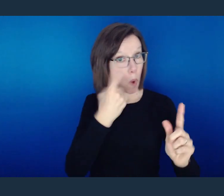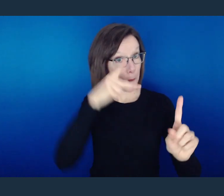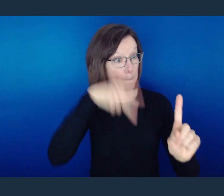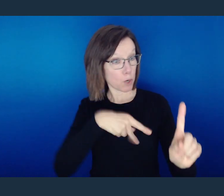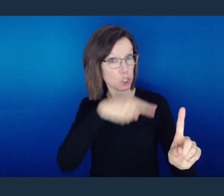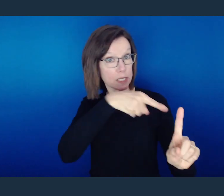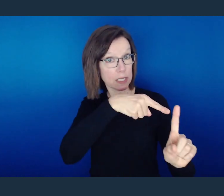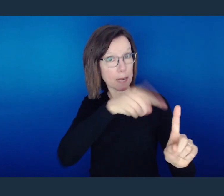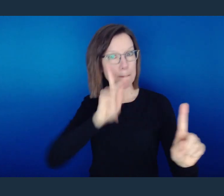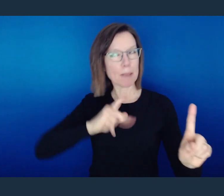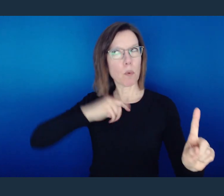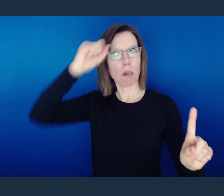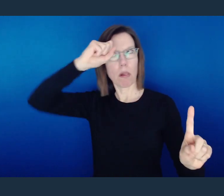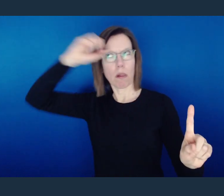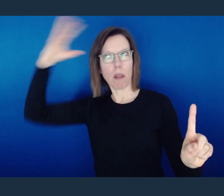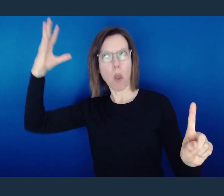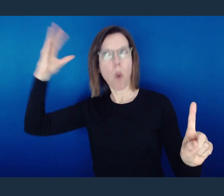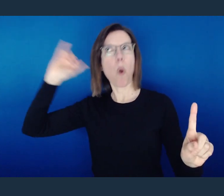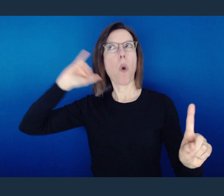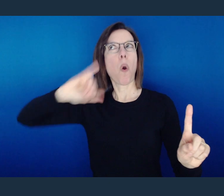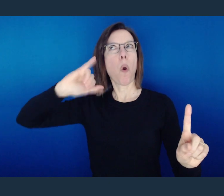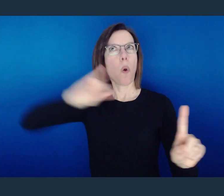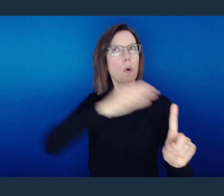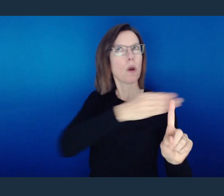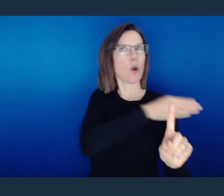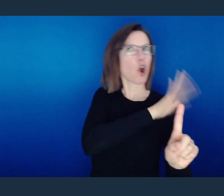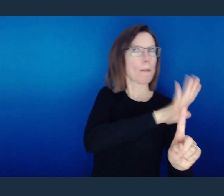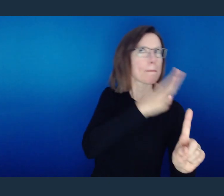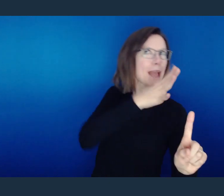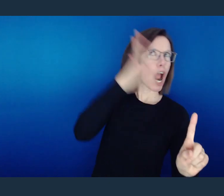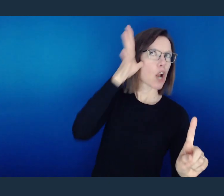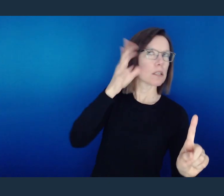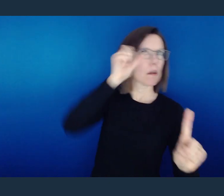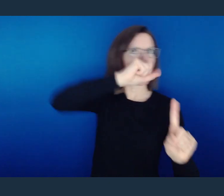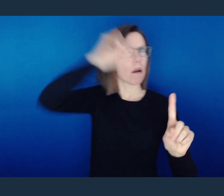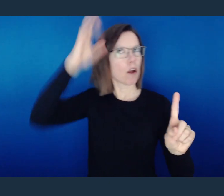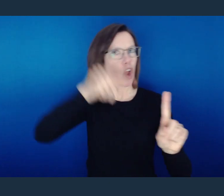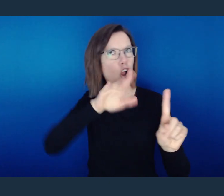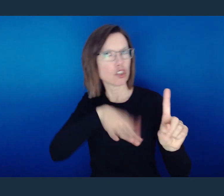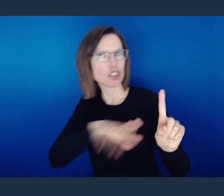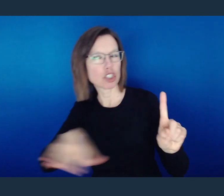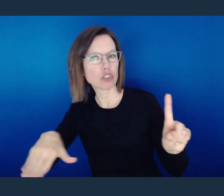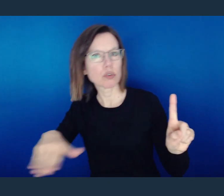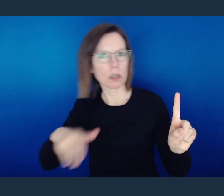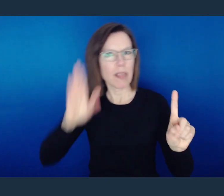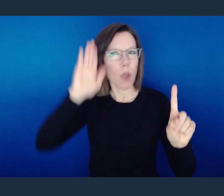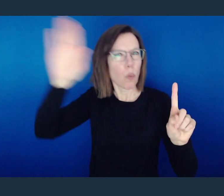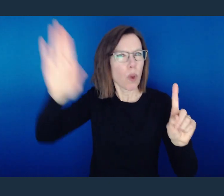The behavior of one individual gives a witness or a testimony to the person that they either